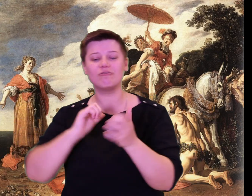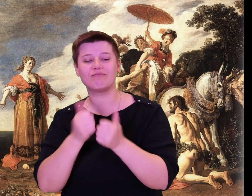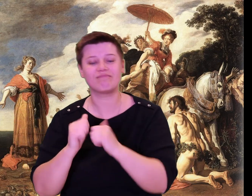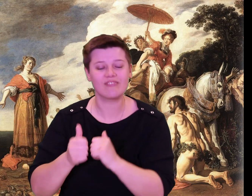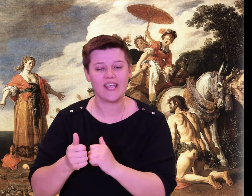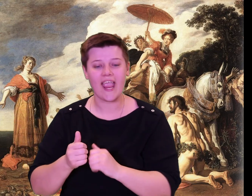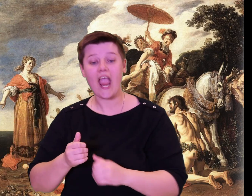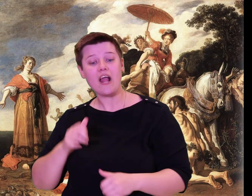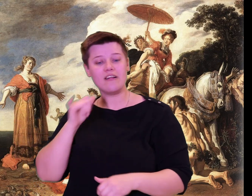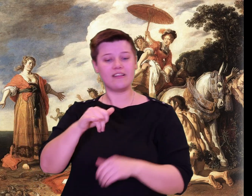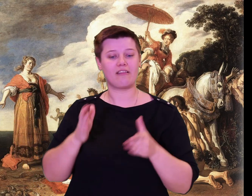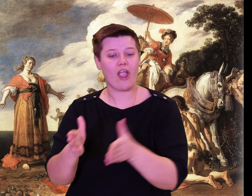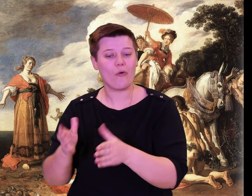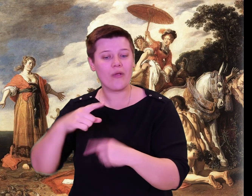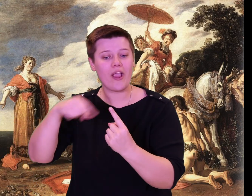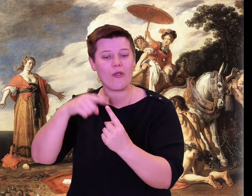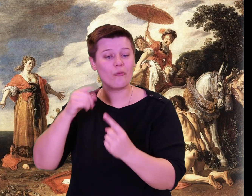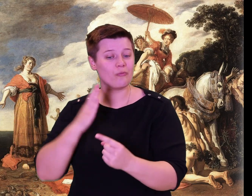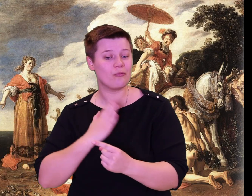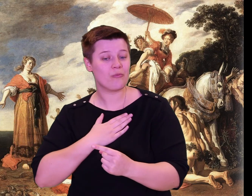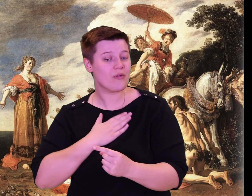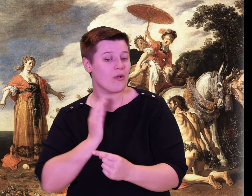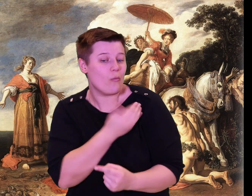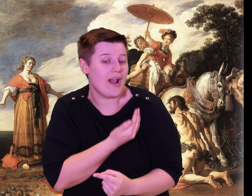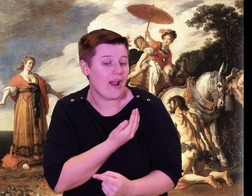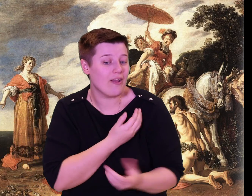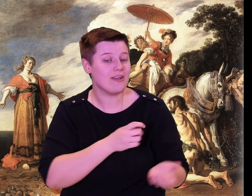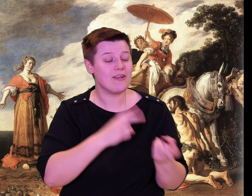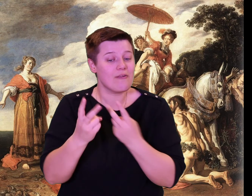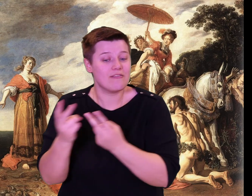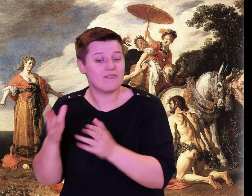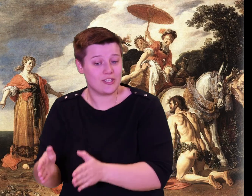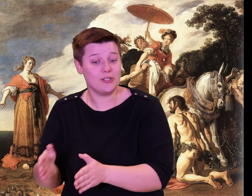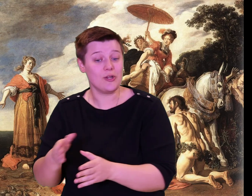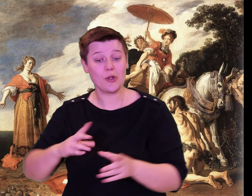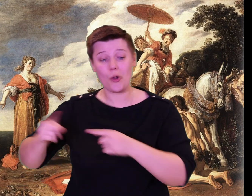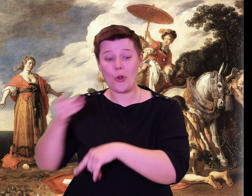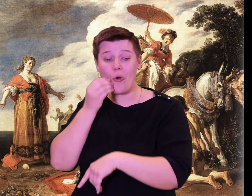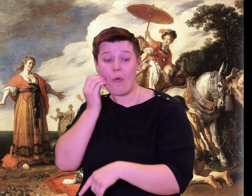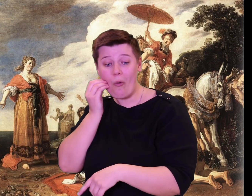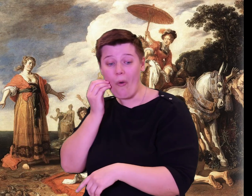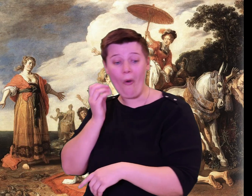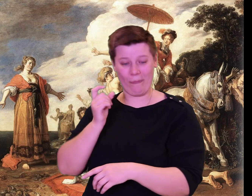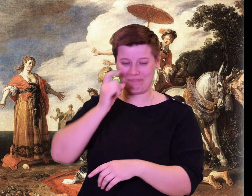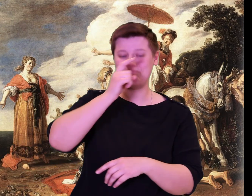Now let us go outside and set up